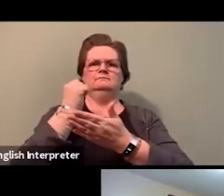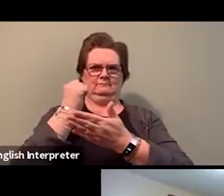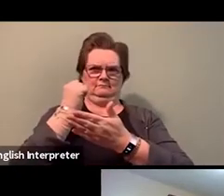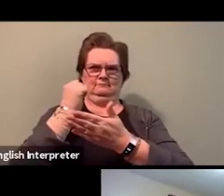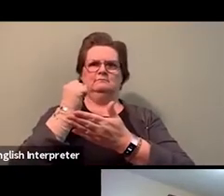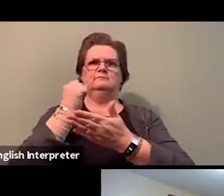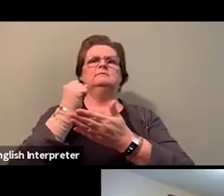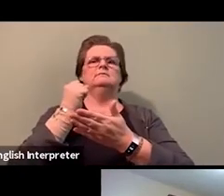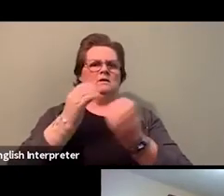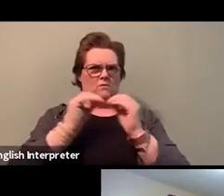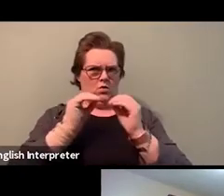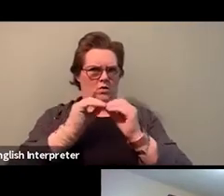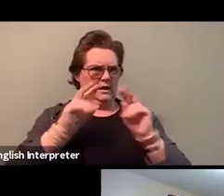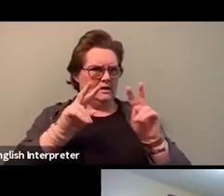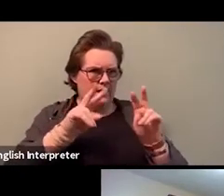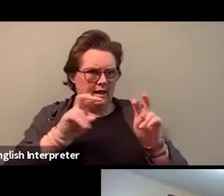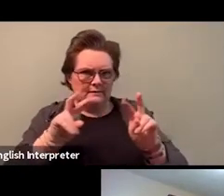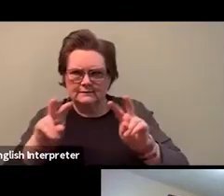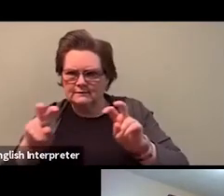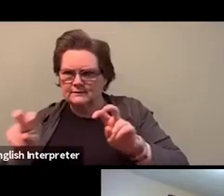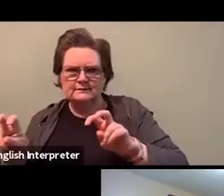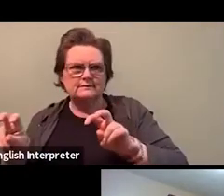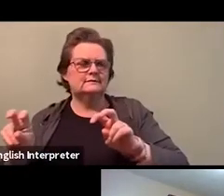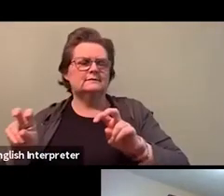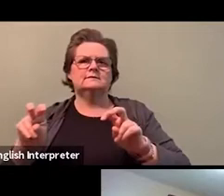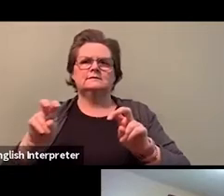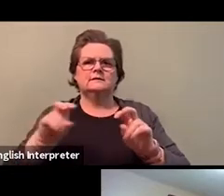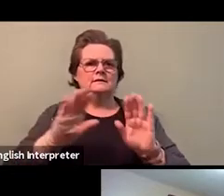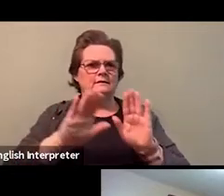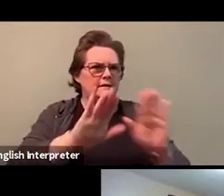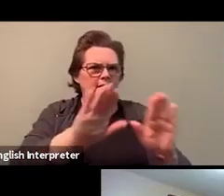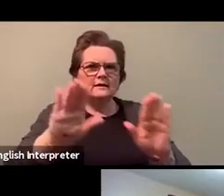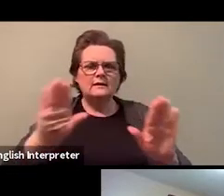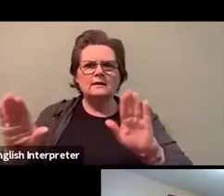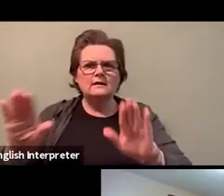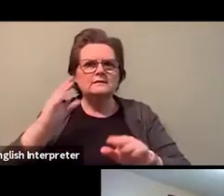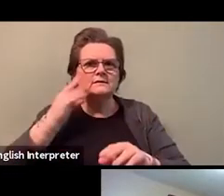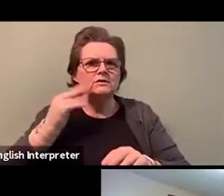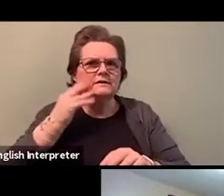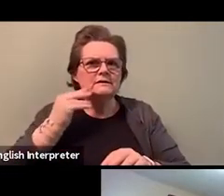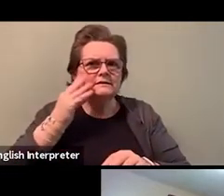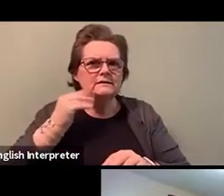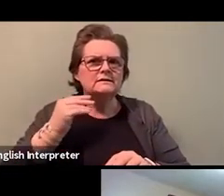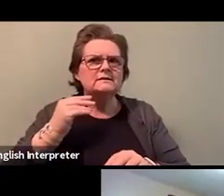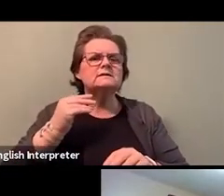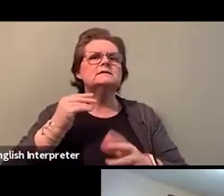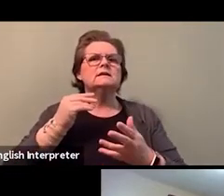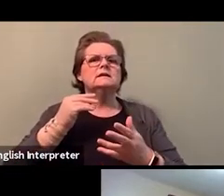to understand the experience of workers. I think now is the time to investigate the efforts